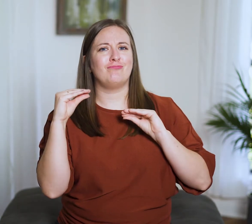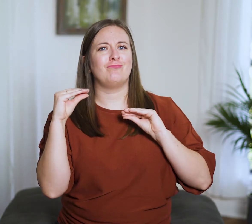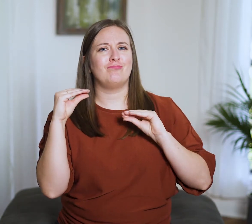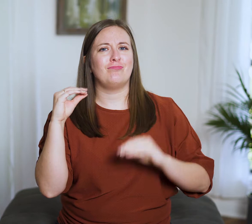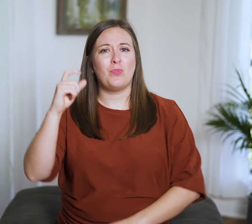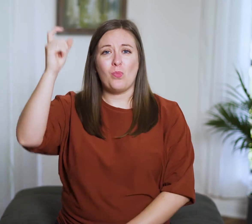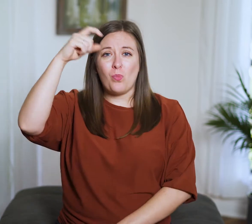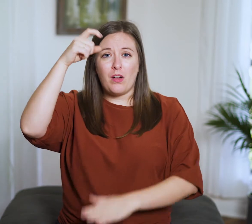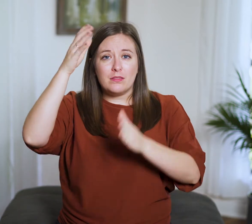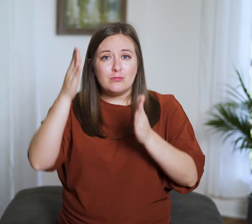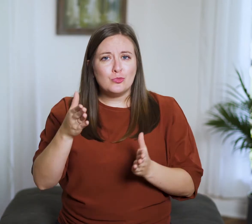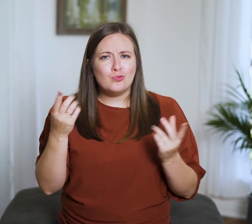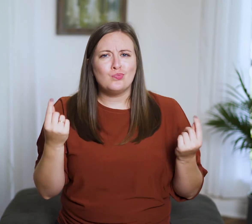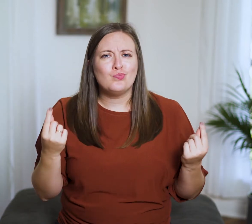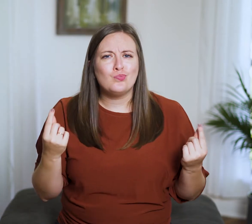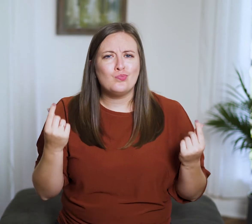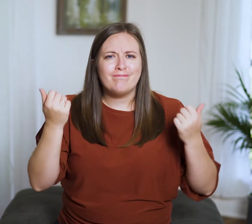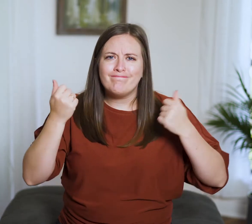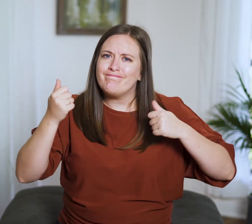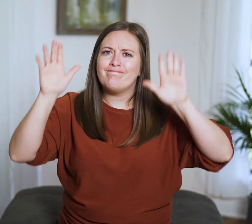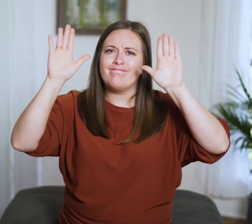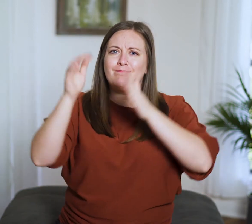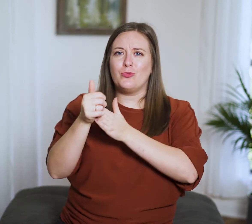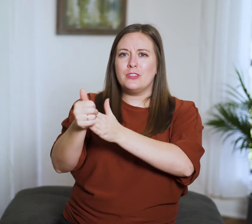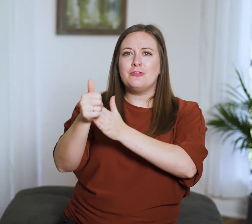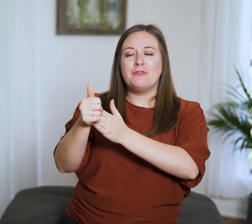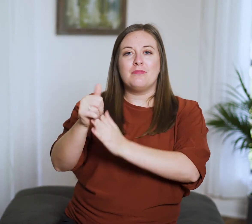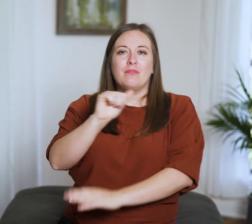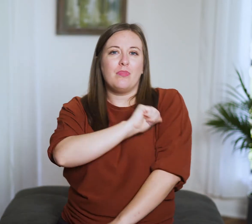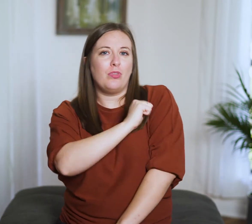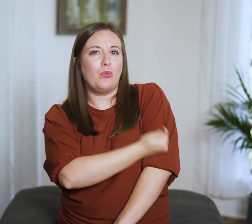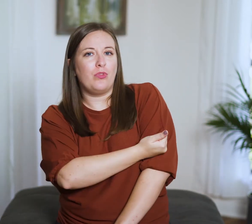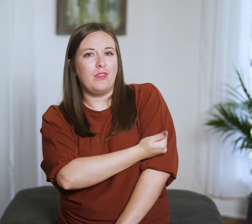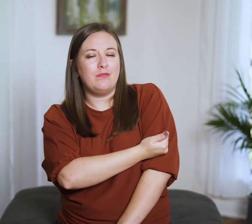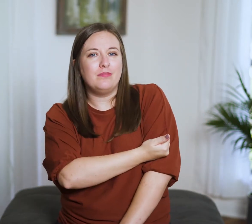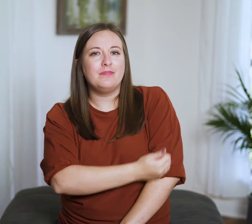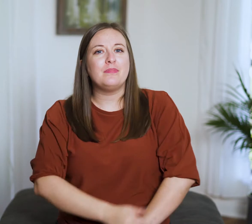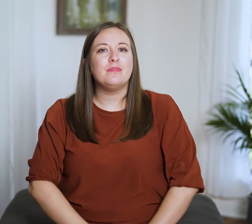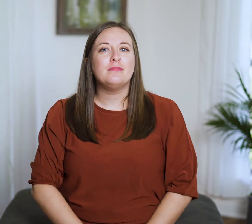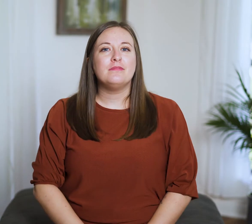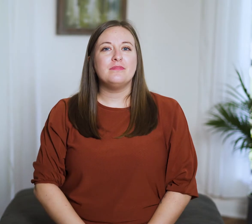a wise person submits to leadership and authority: